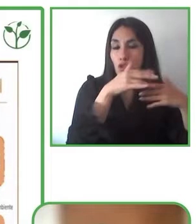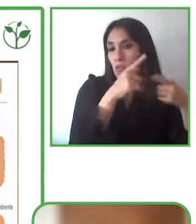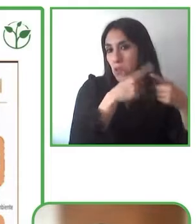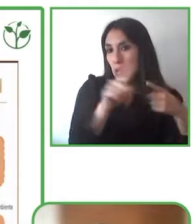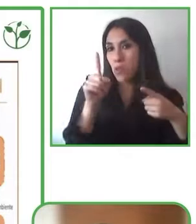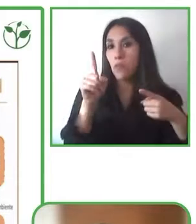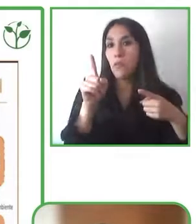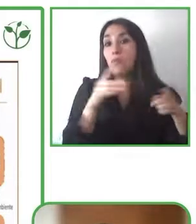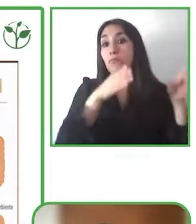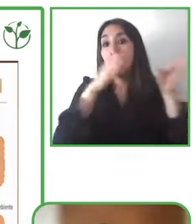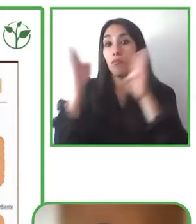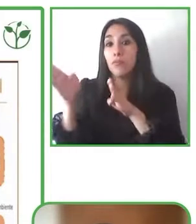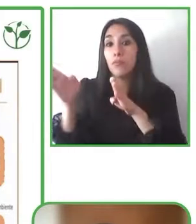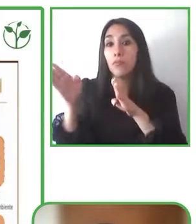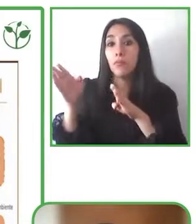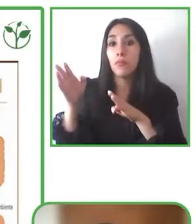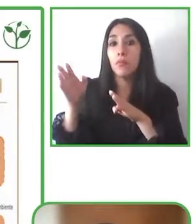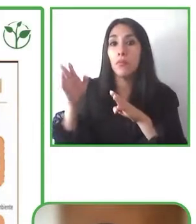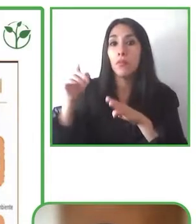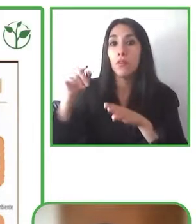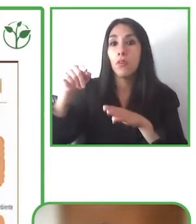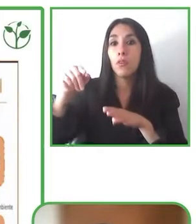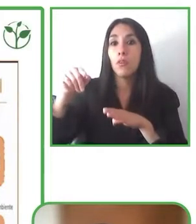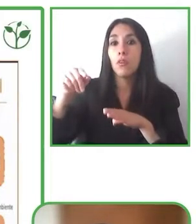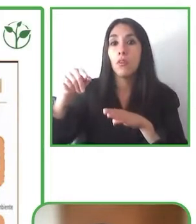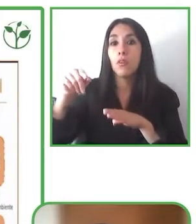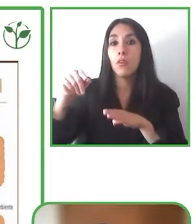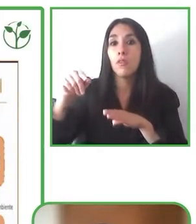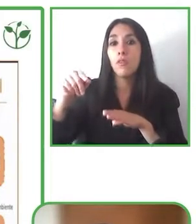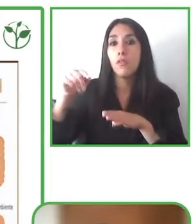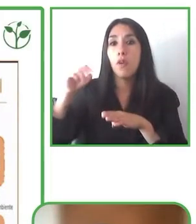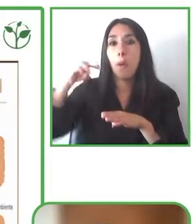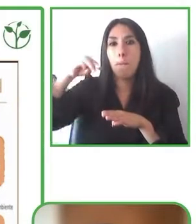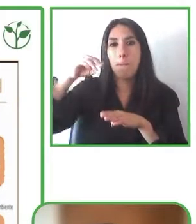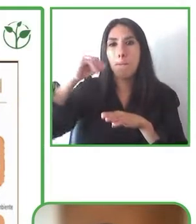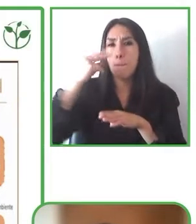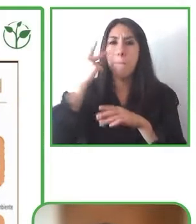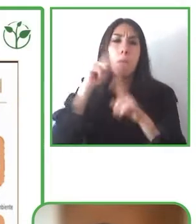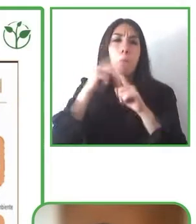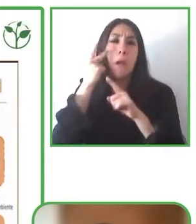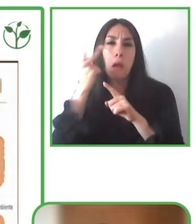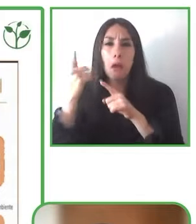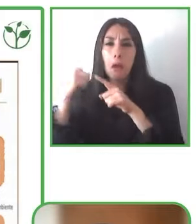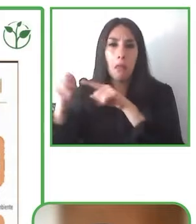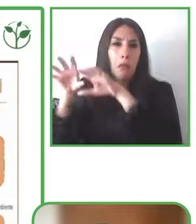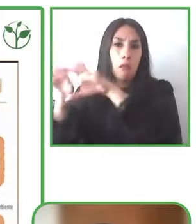considered would be the change between an analogue era and a digital area and